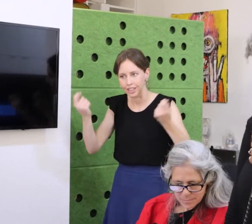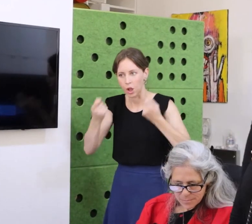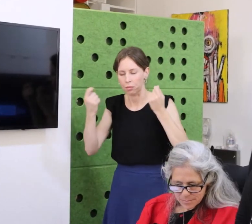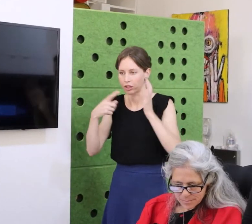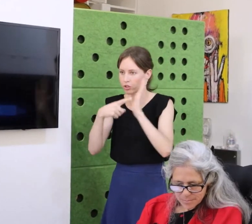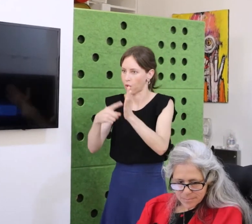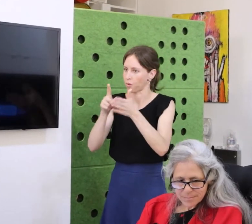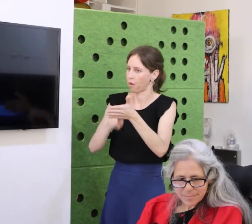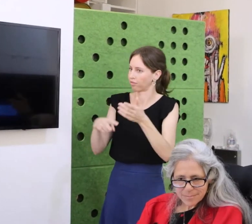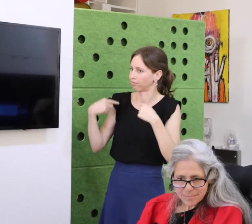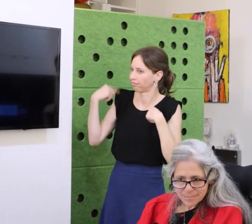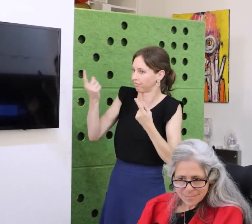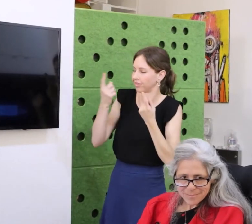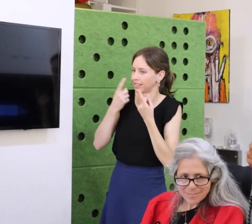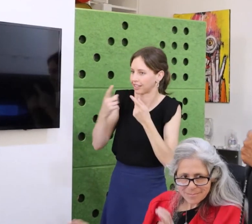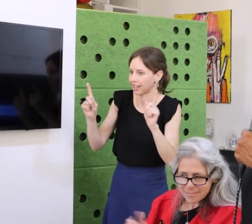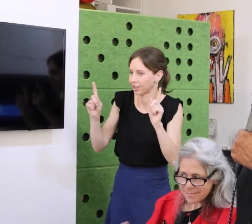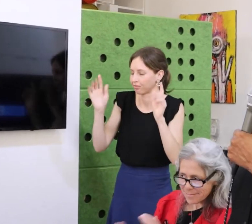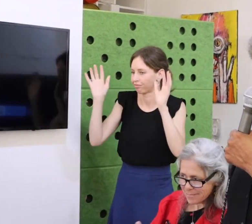with social change.